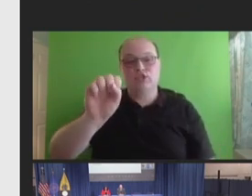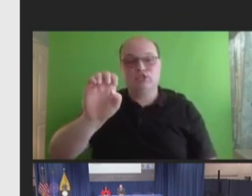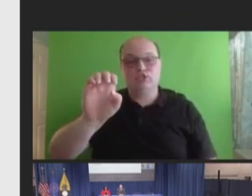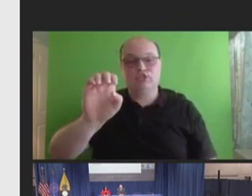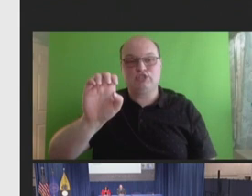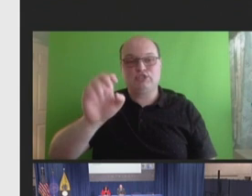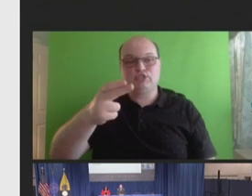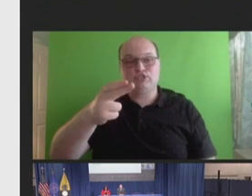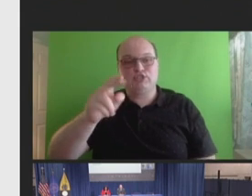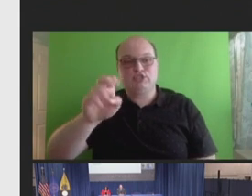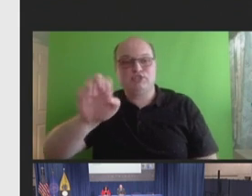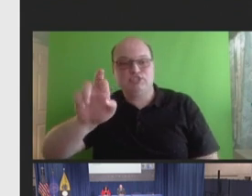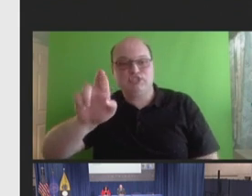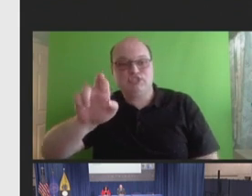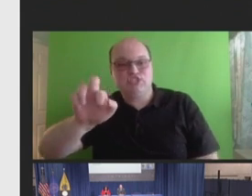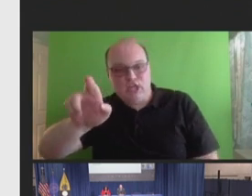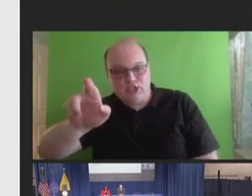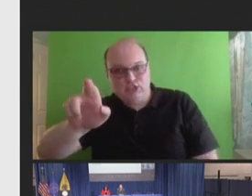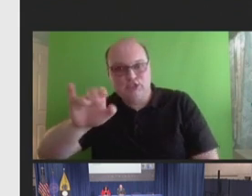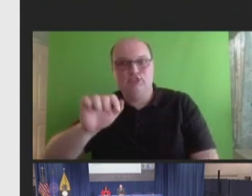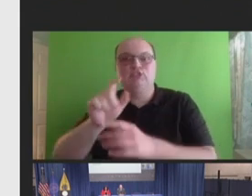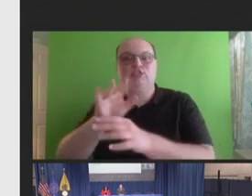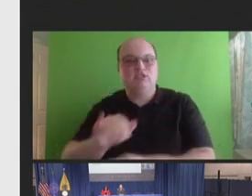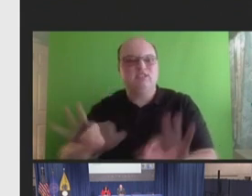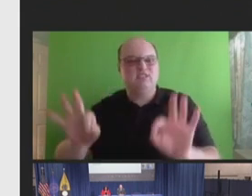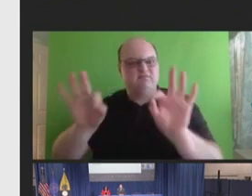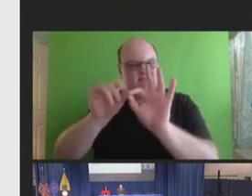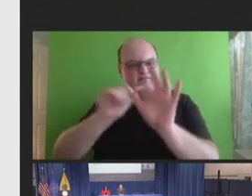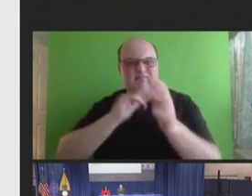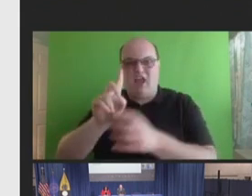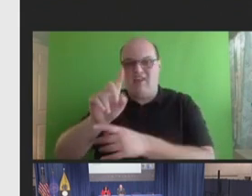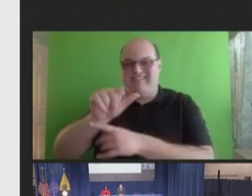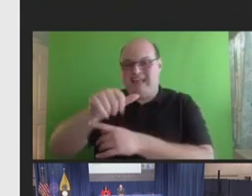really instrumental in providing some very key unpublished data, which really made this